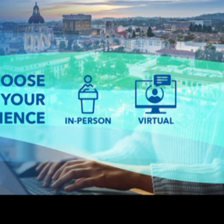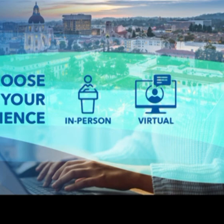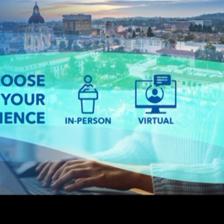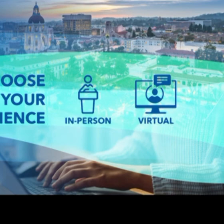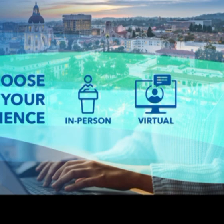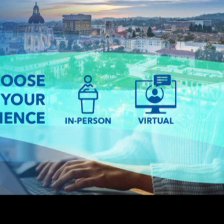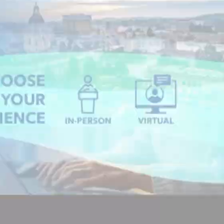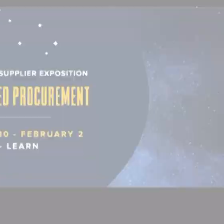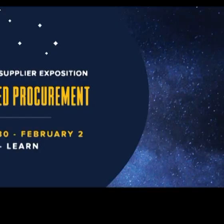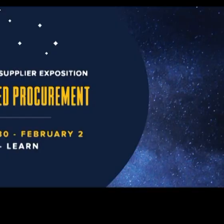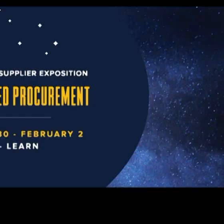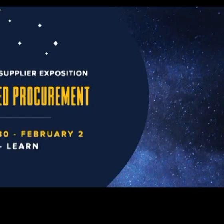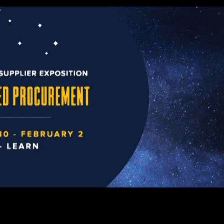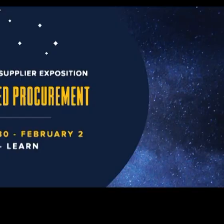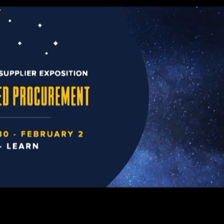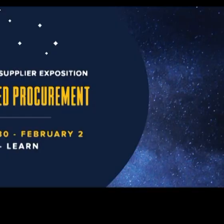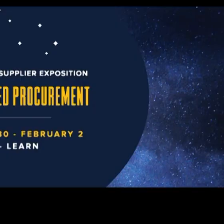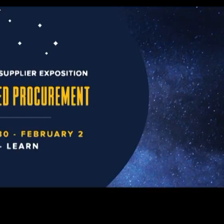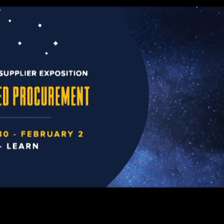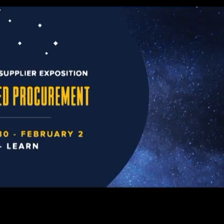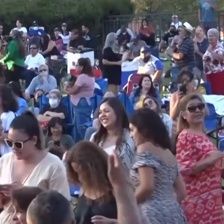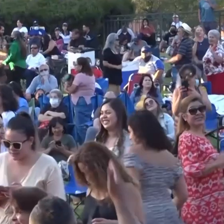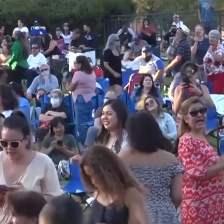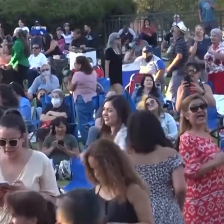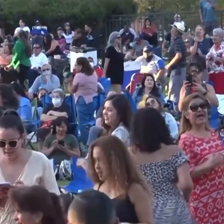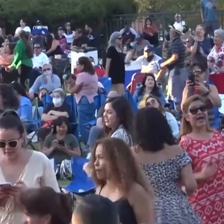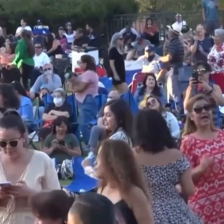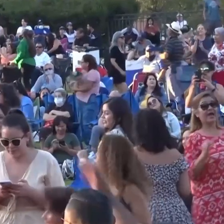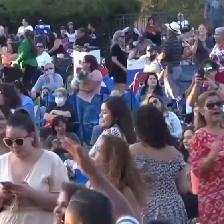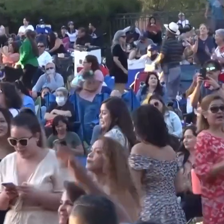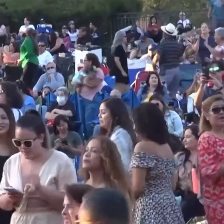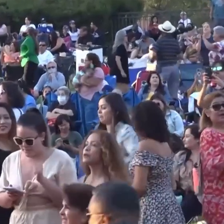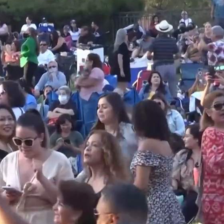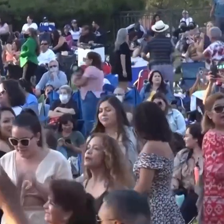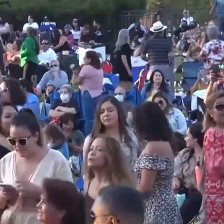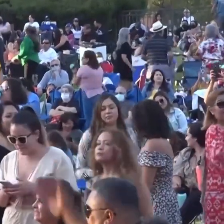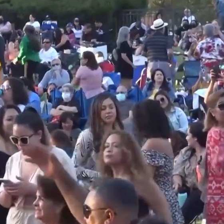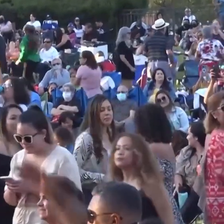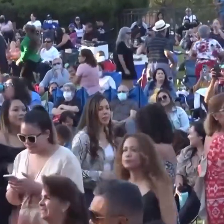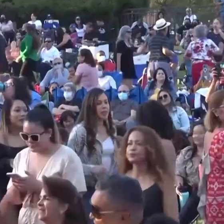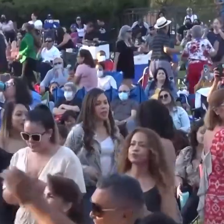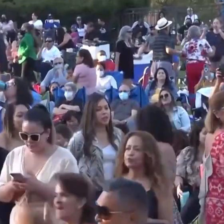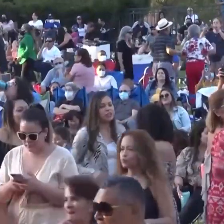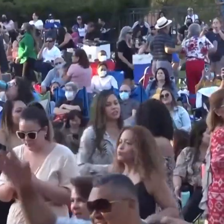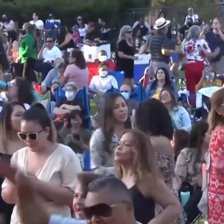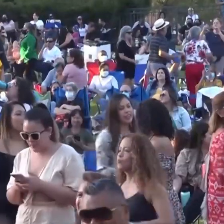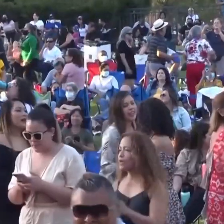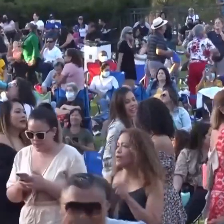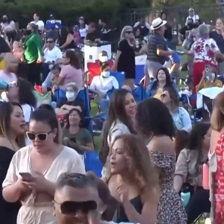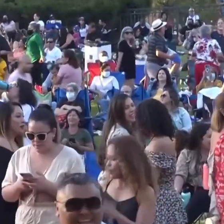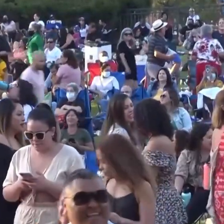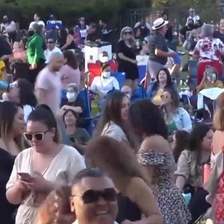convention and the capo convention always a crowd favorite the latino heritage concert in